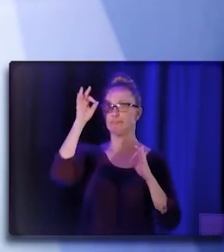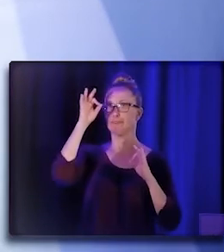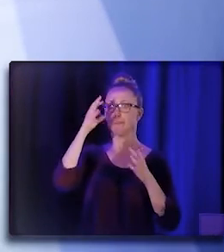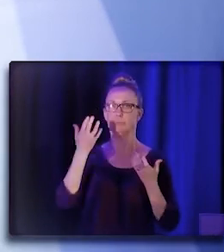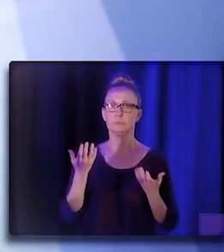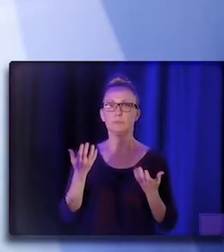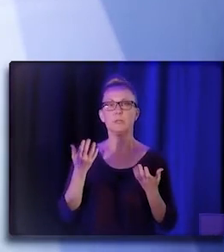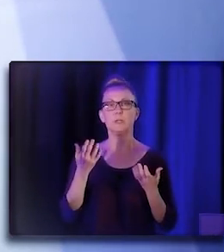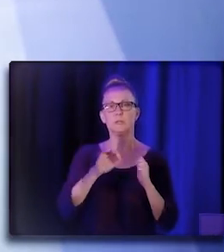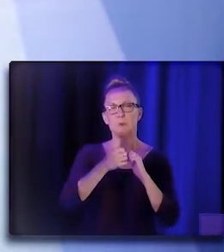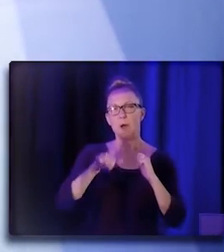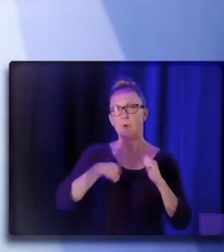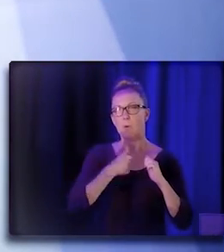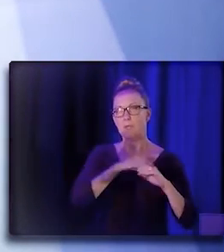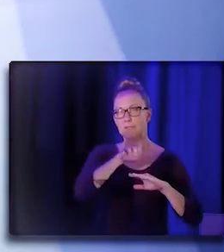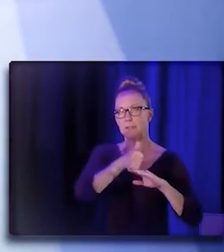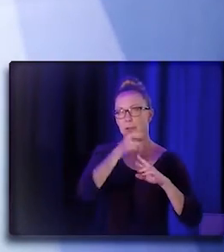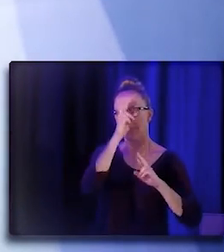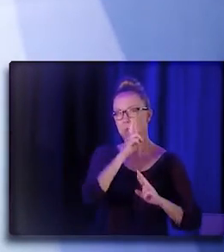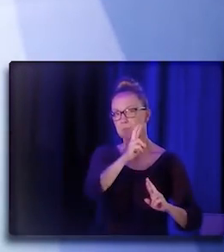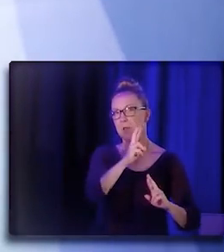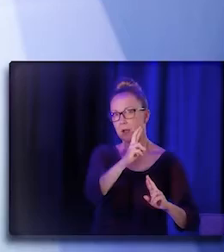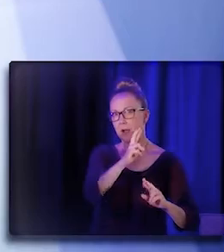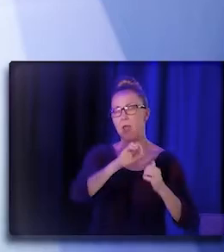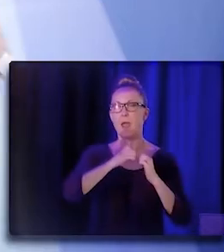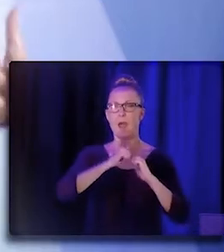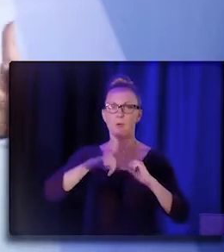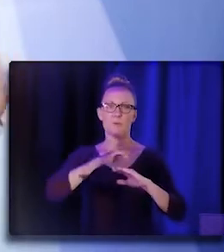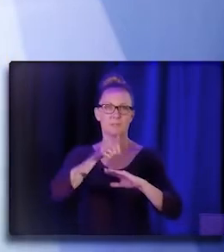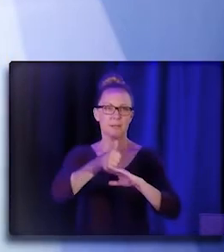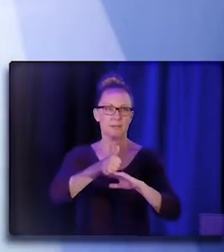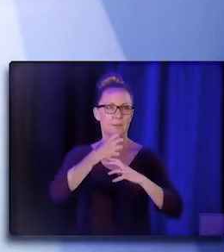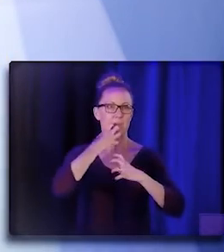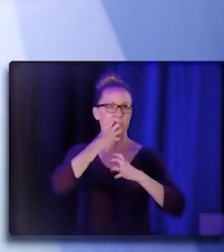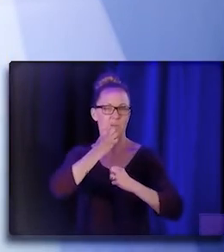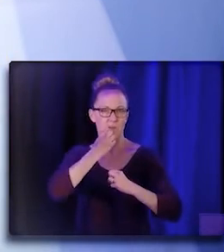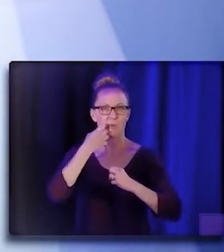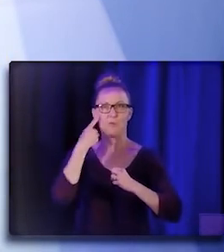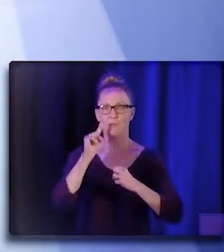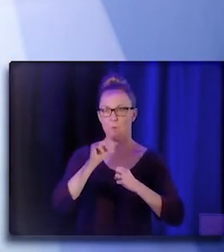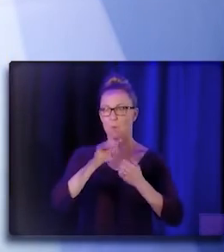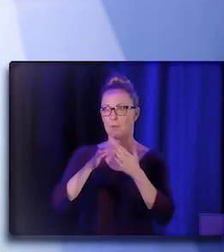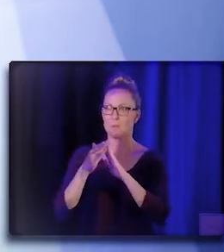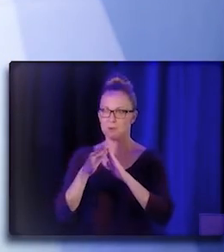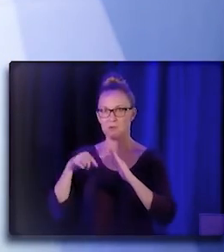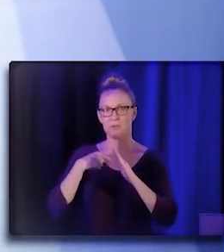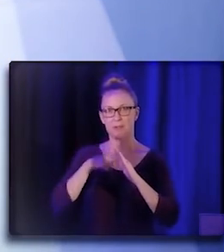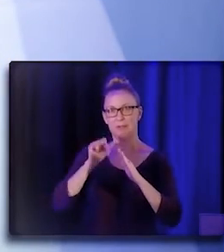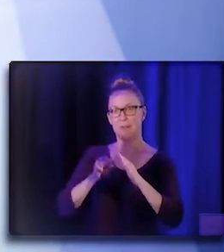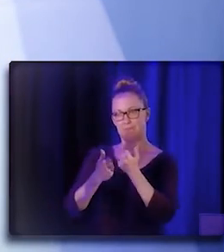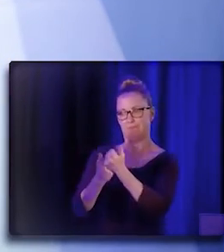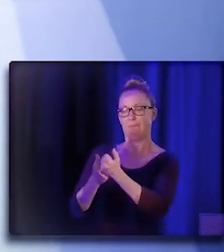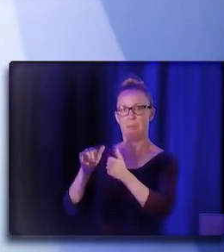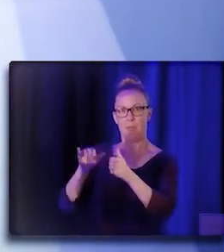how are we building up respect? How are we building up value, you know, valuing our workforce and giving folks decision making,